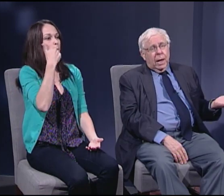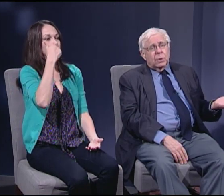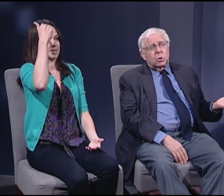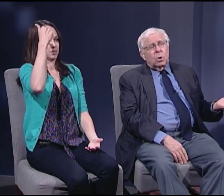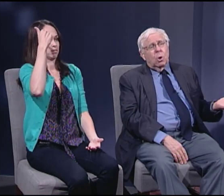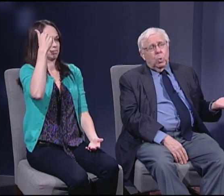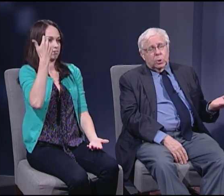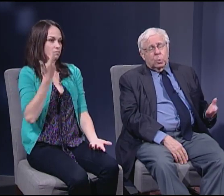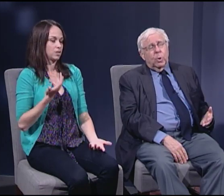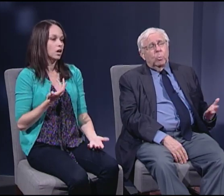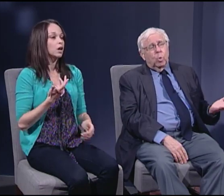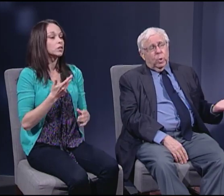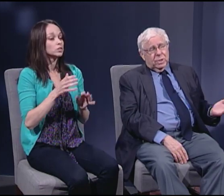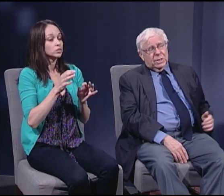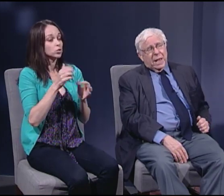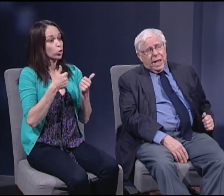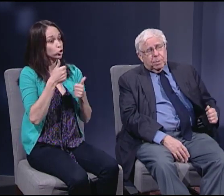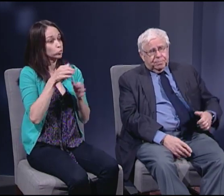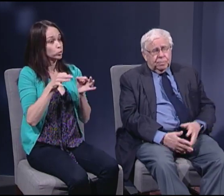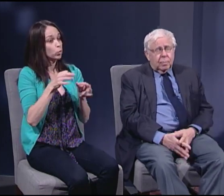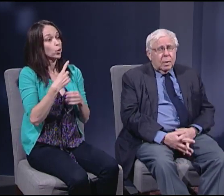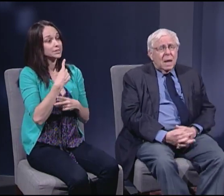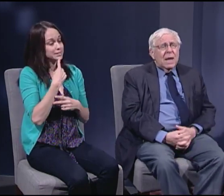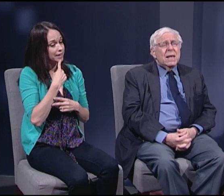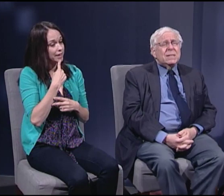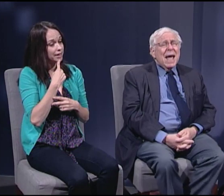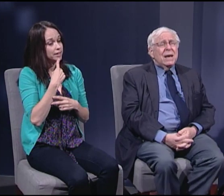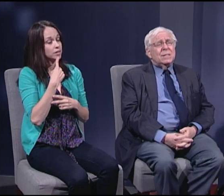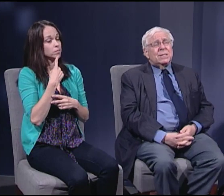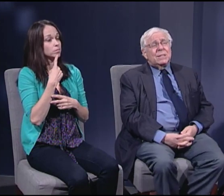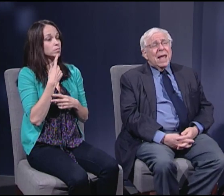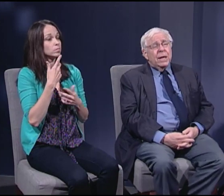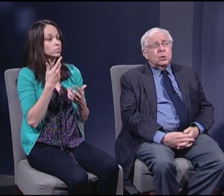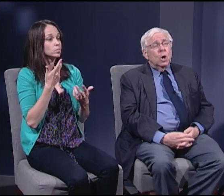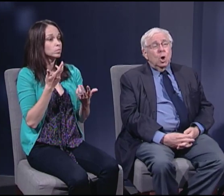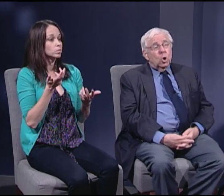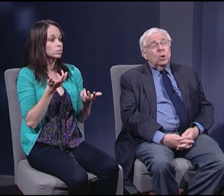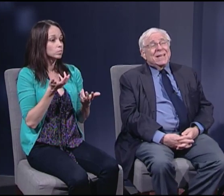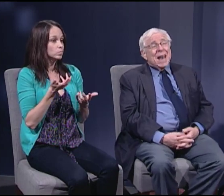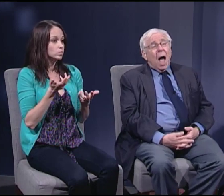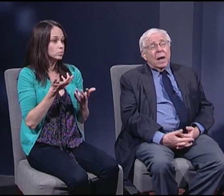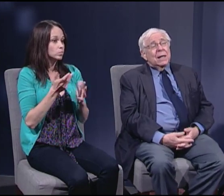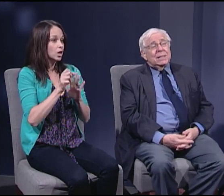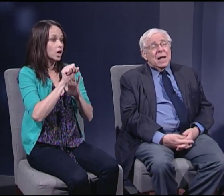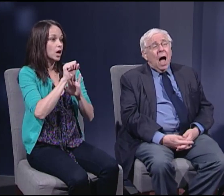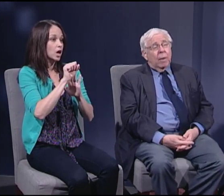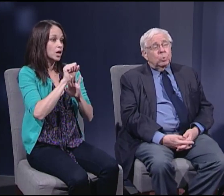And so what the Supreme Court said is that a state could not adopt,